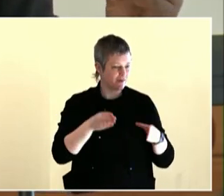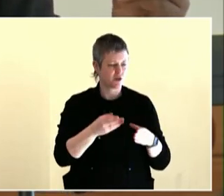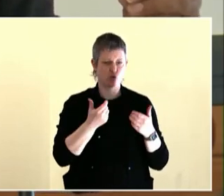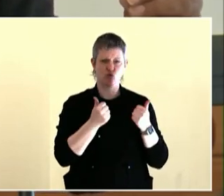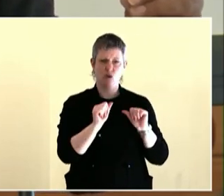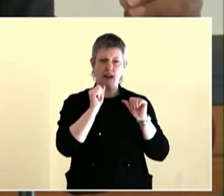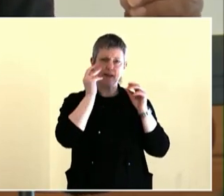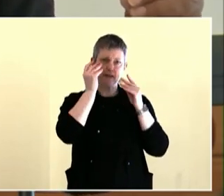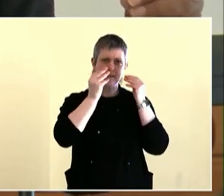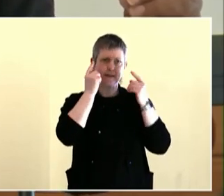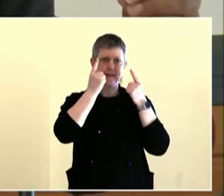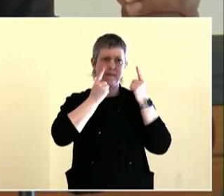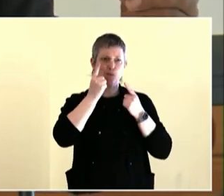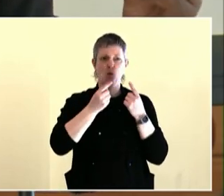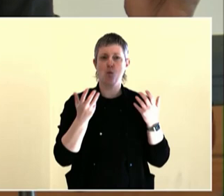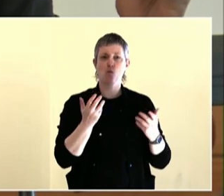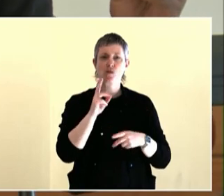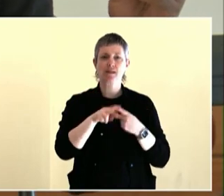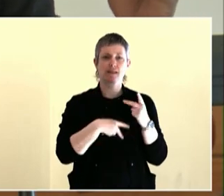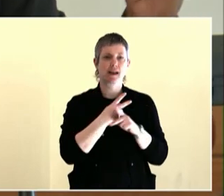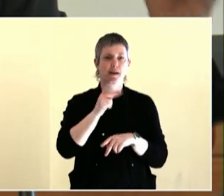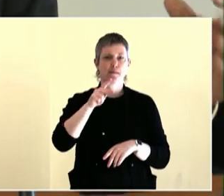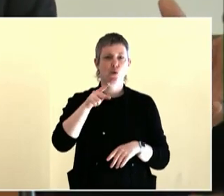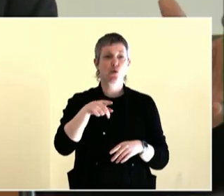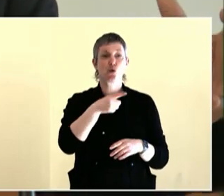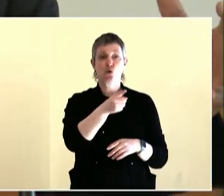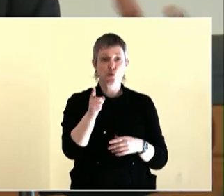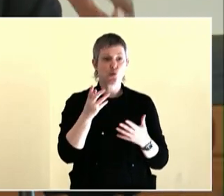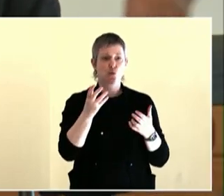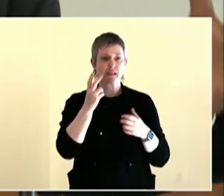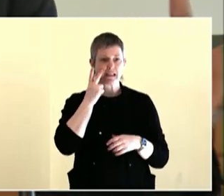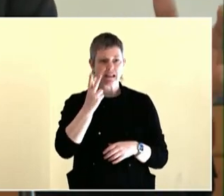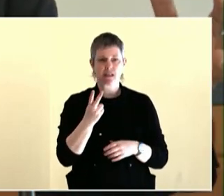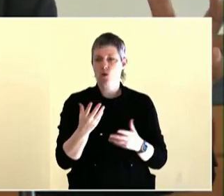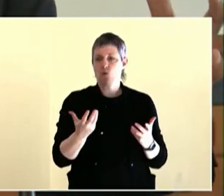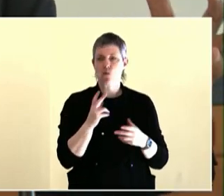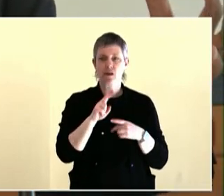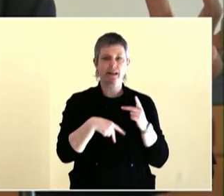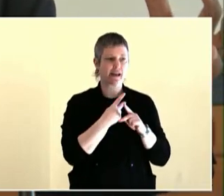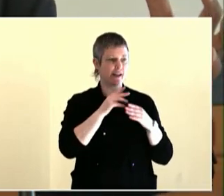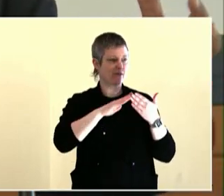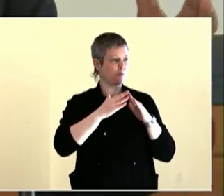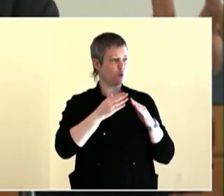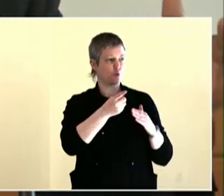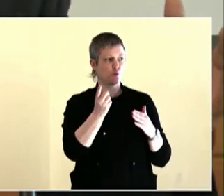born in Camp 52, a migrant camp out of Phoenix, Arizona.